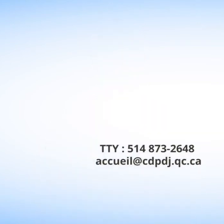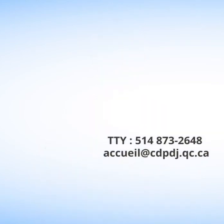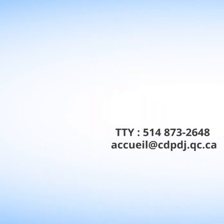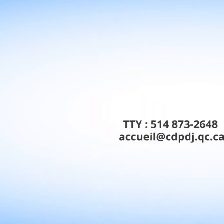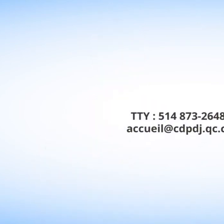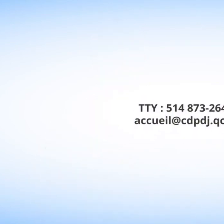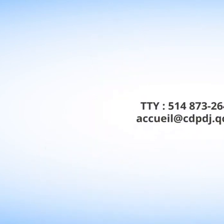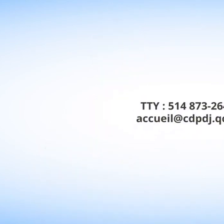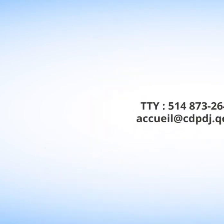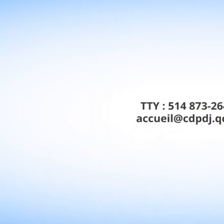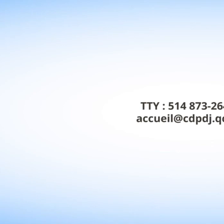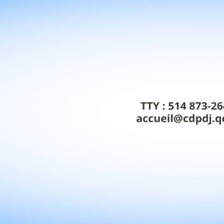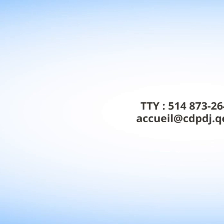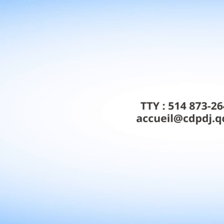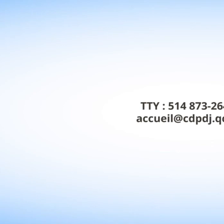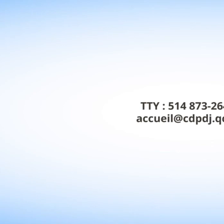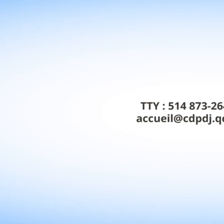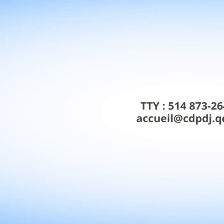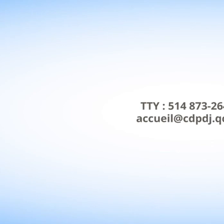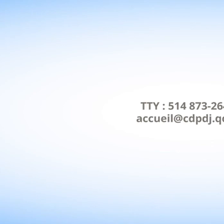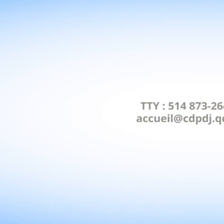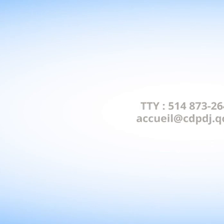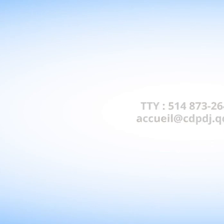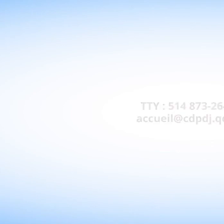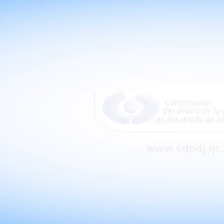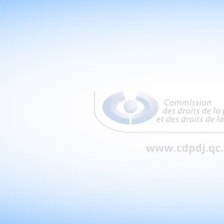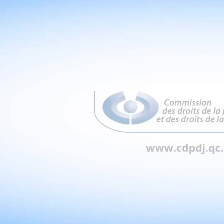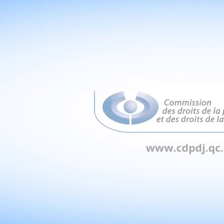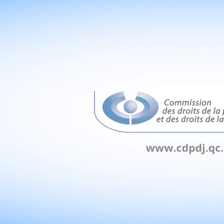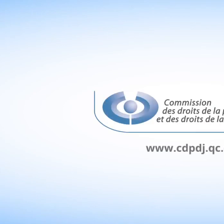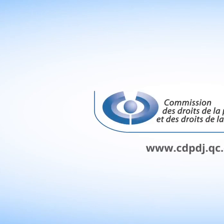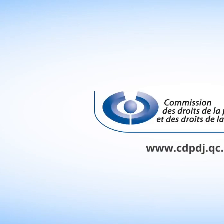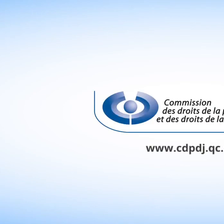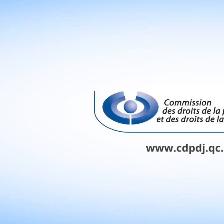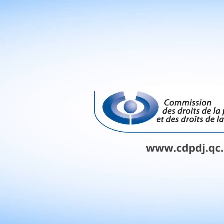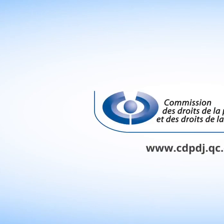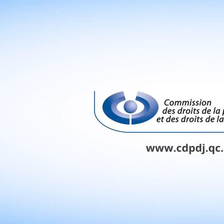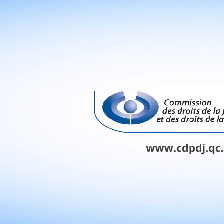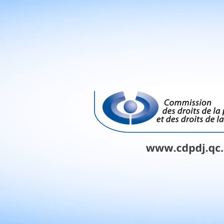or by E-mail : accueil@cdpdj.qc.ca